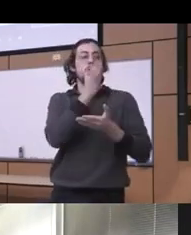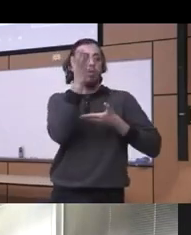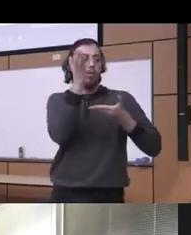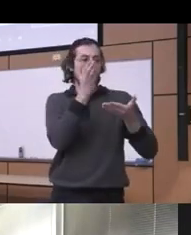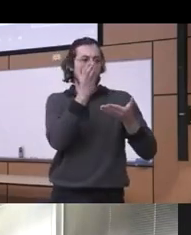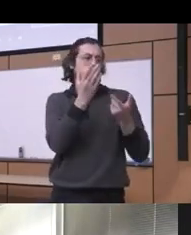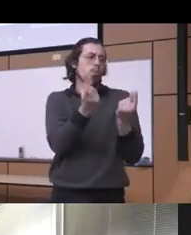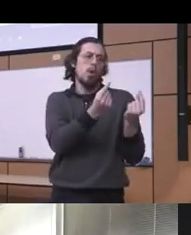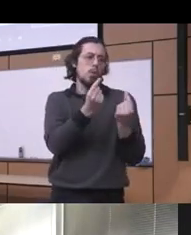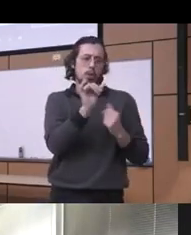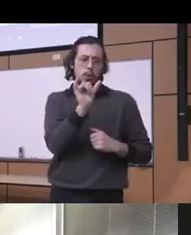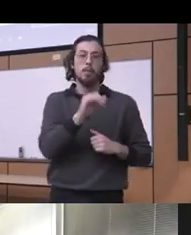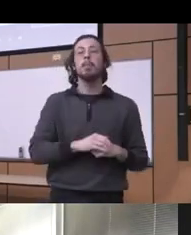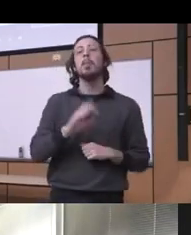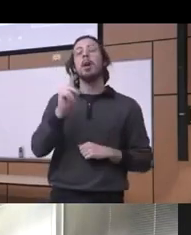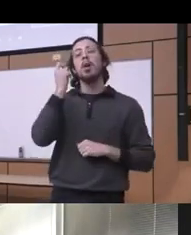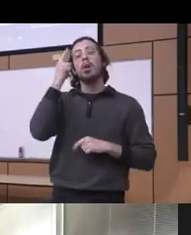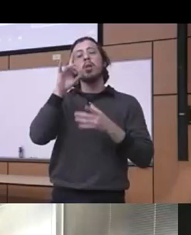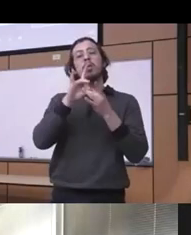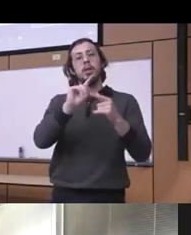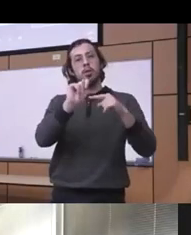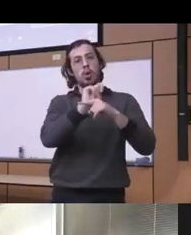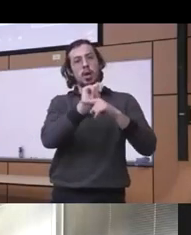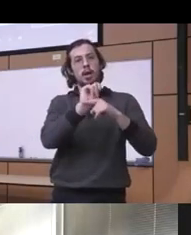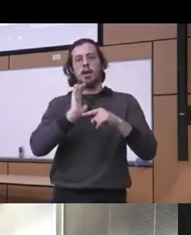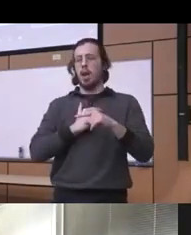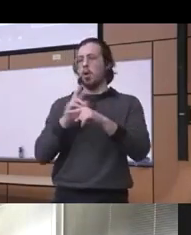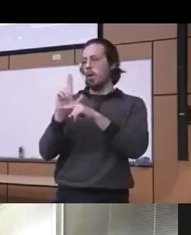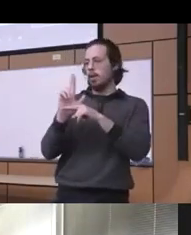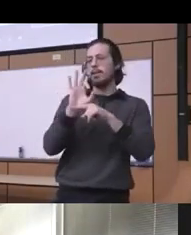but in terms of training we'll talk about training our residents you know our fellows addiction files